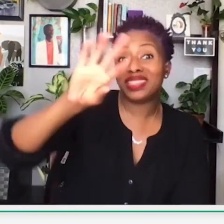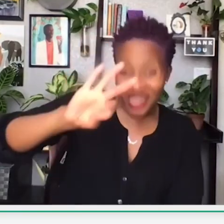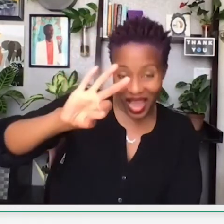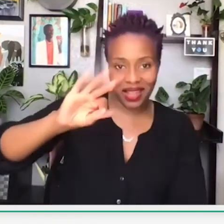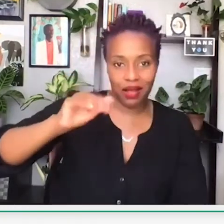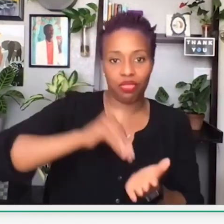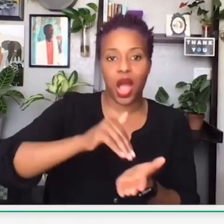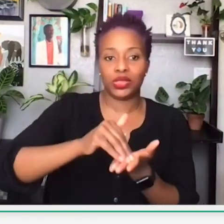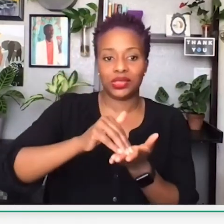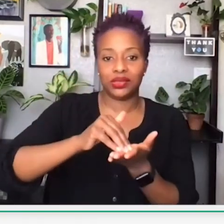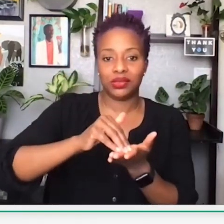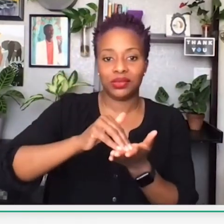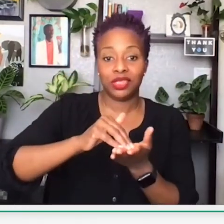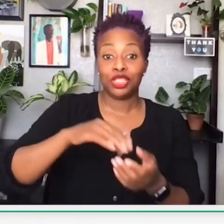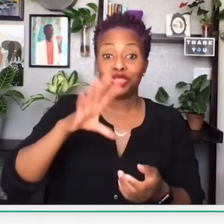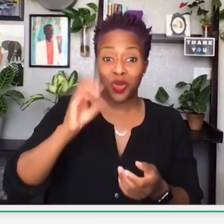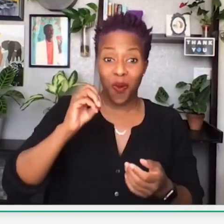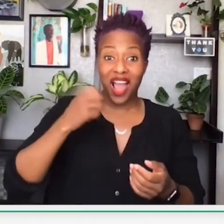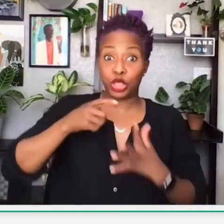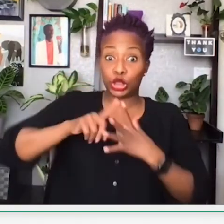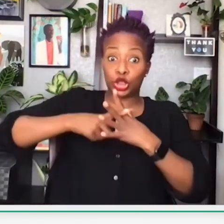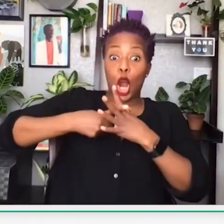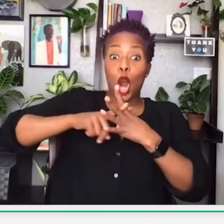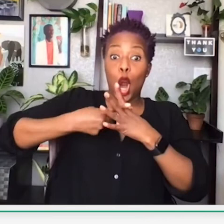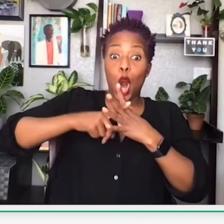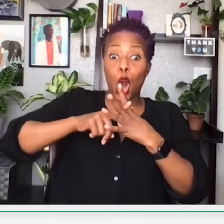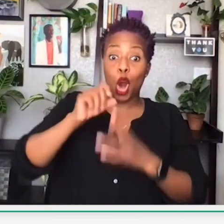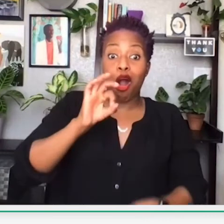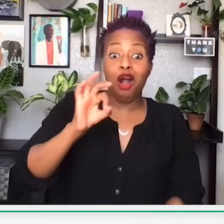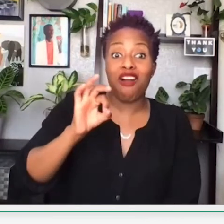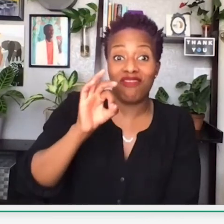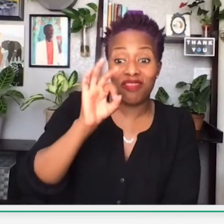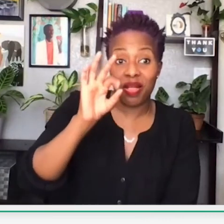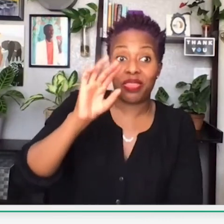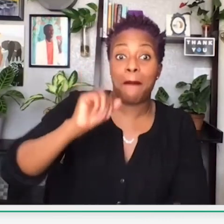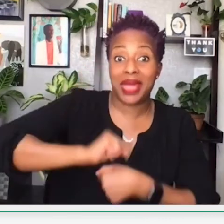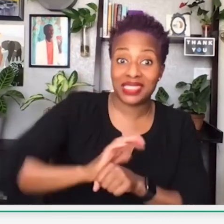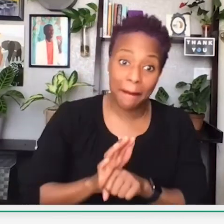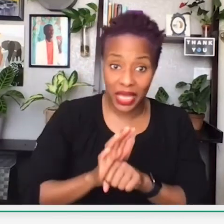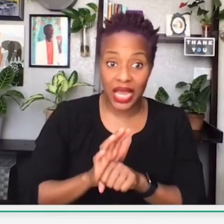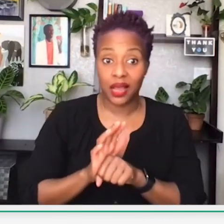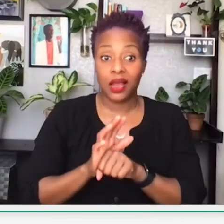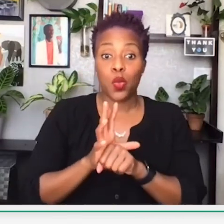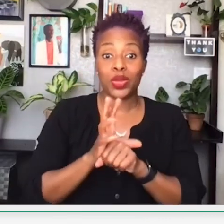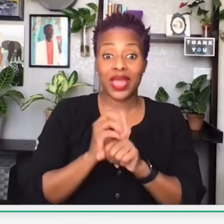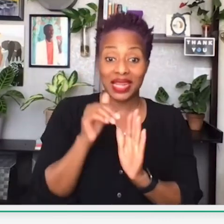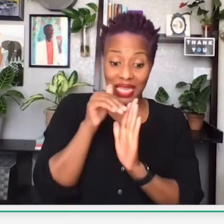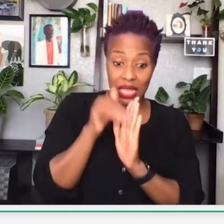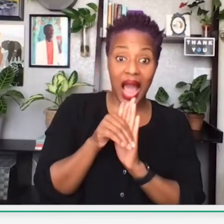And it was a 32% drop, where now that number declined to 29,000.